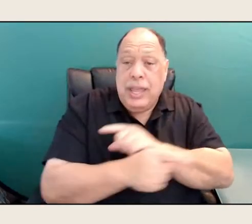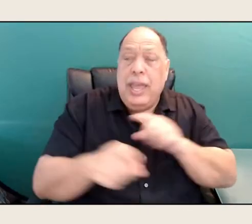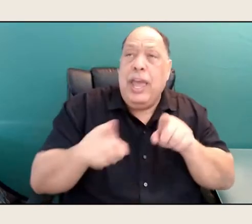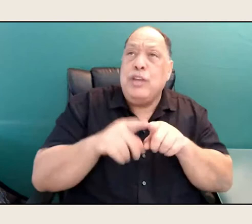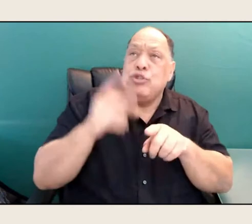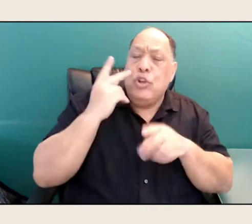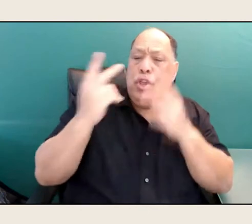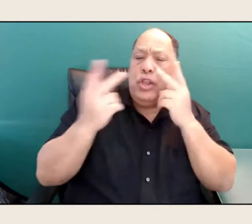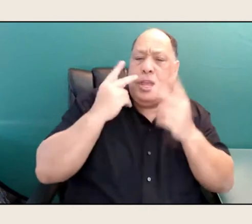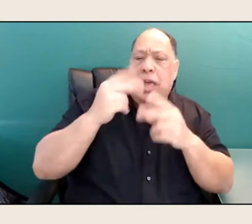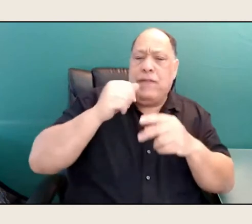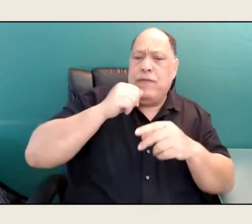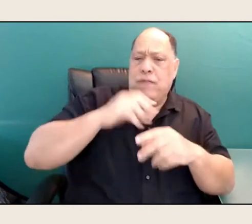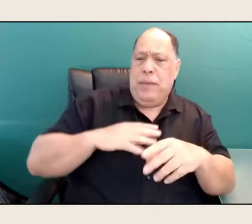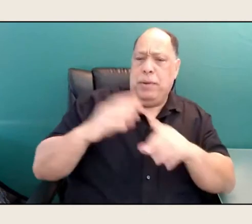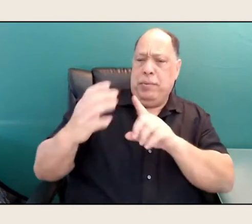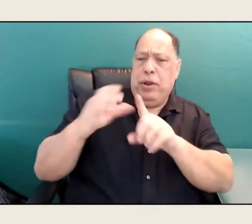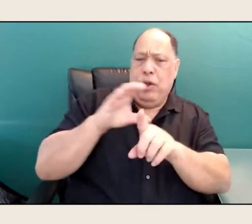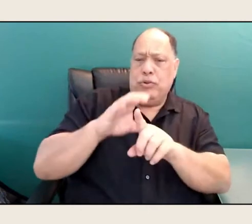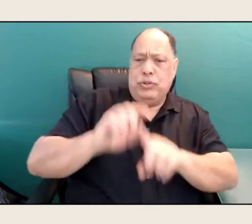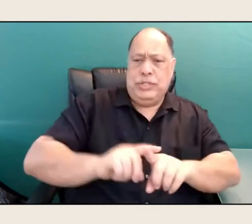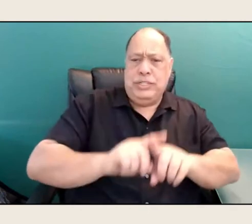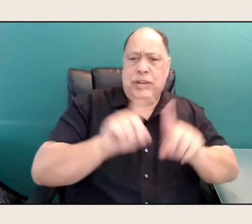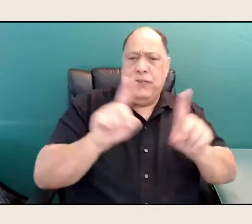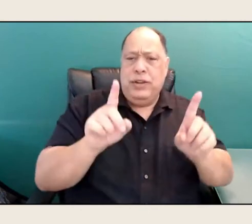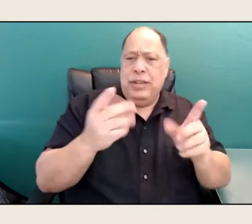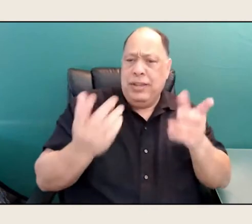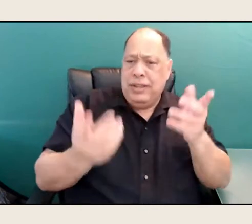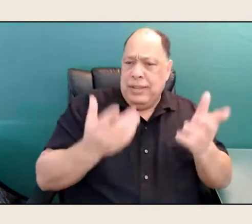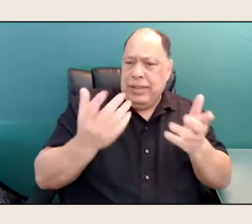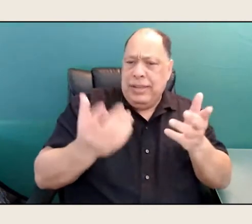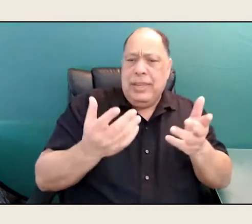differently, it shifts,